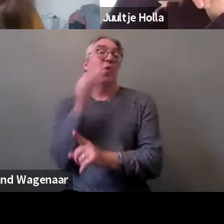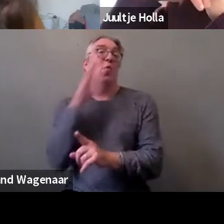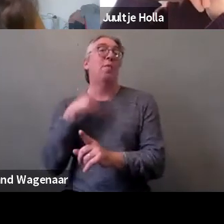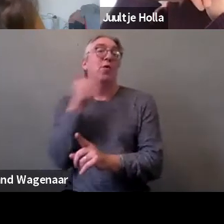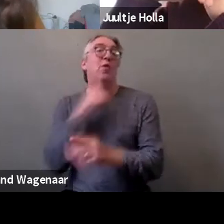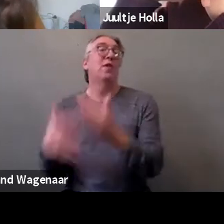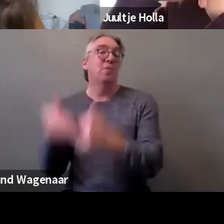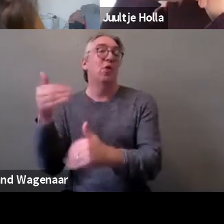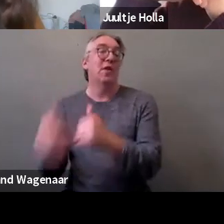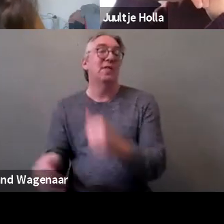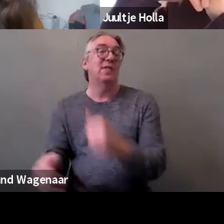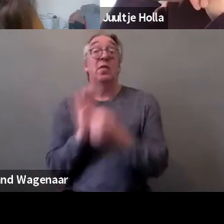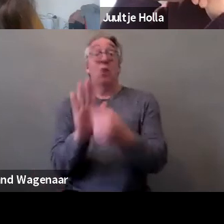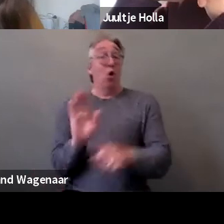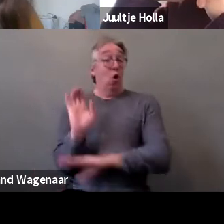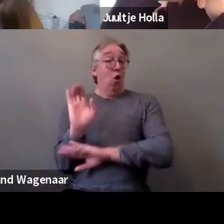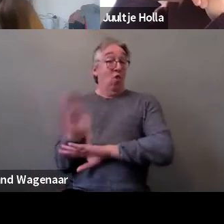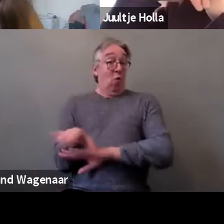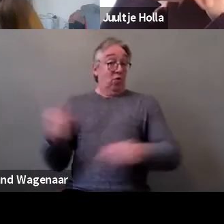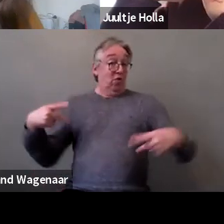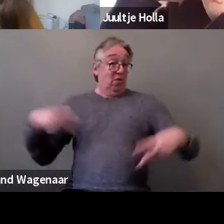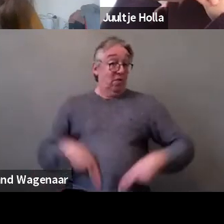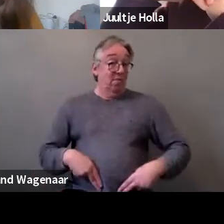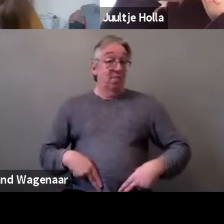We heard about forced sterilization, forced contraception.